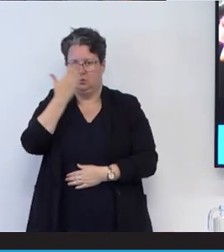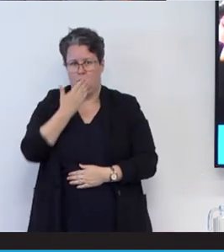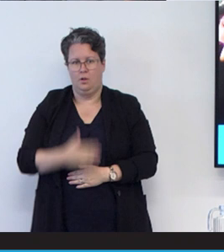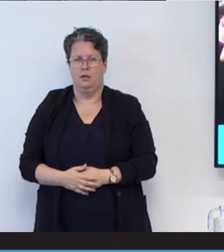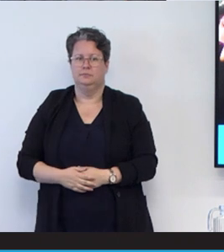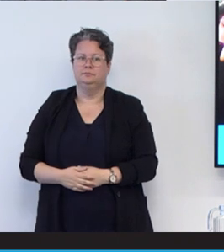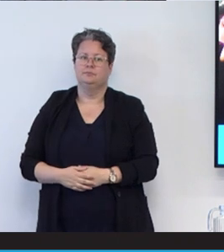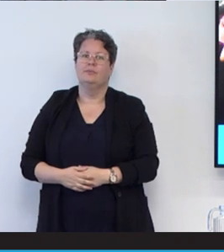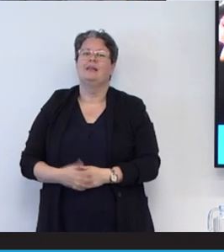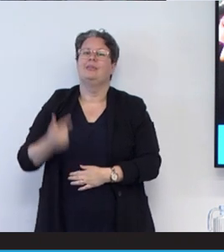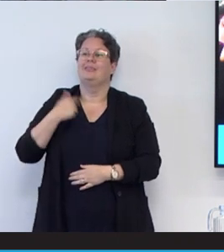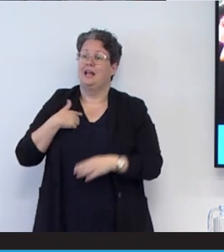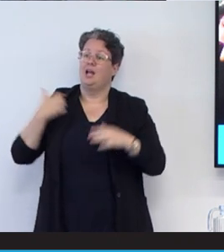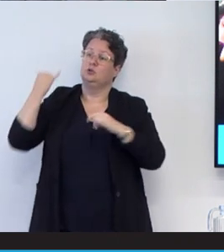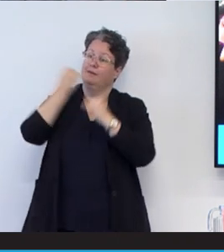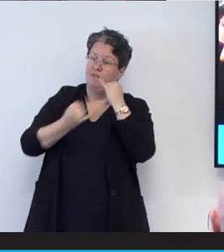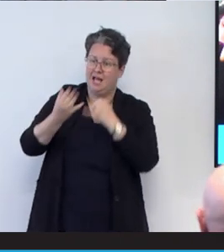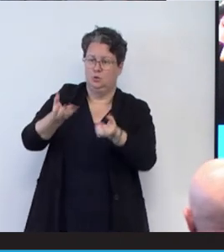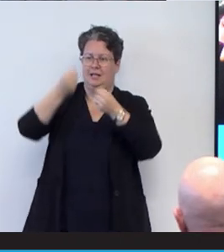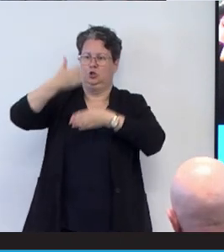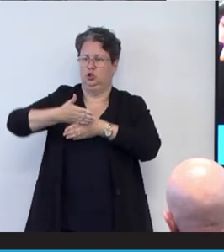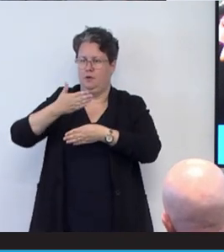to fight for the job. But fortunately I had enough people to fight for me.